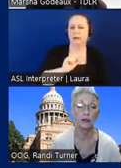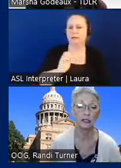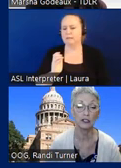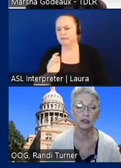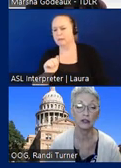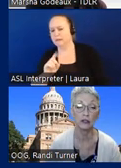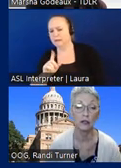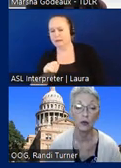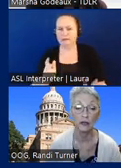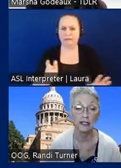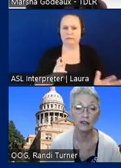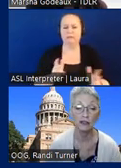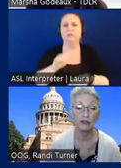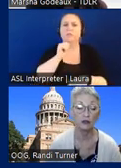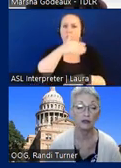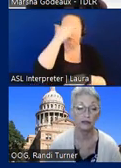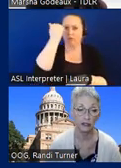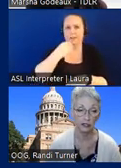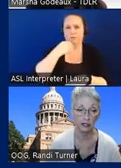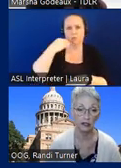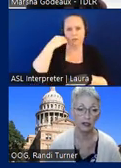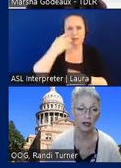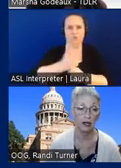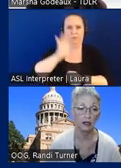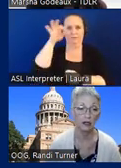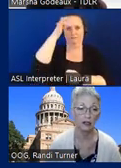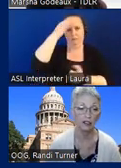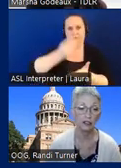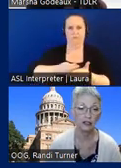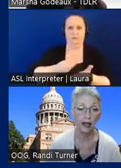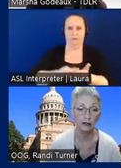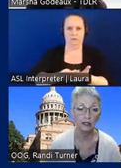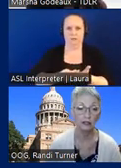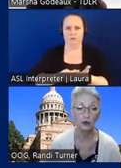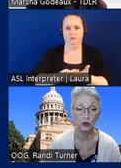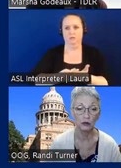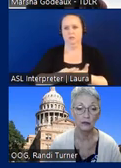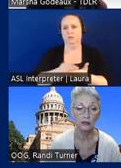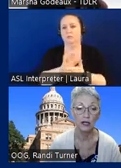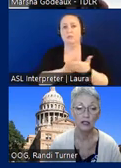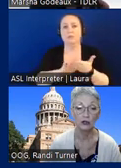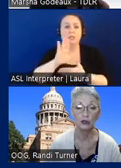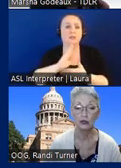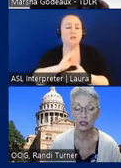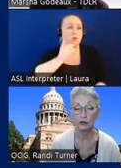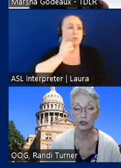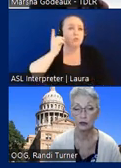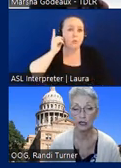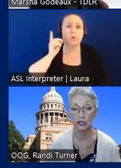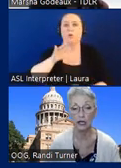residentials receiving federal funding collegiate housing dorms and schools are subject to ADA,